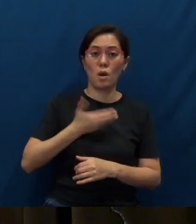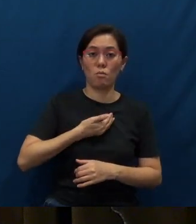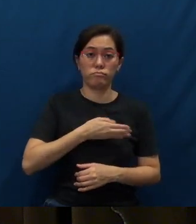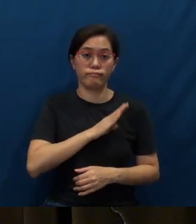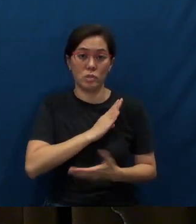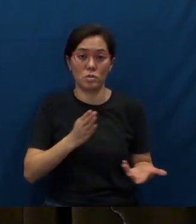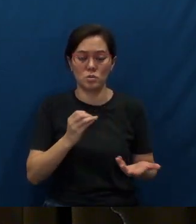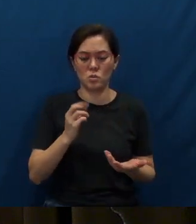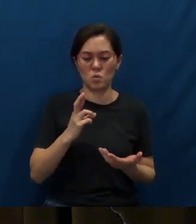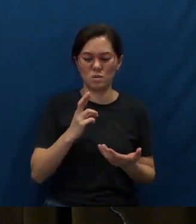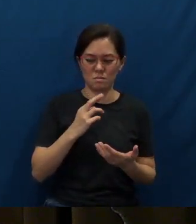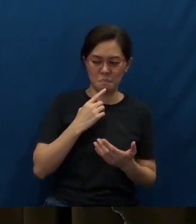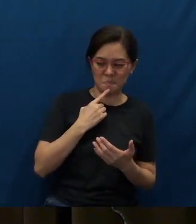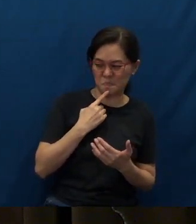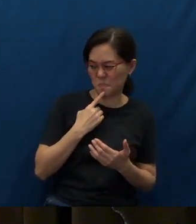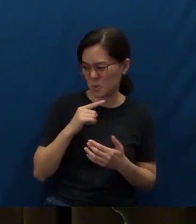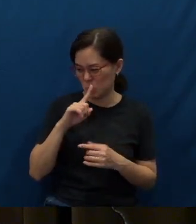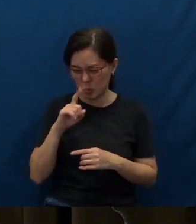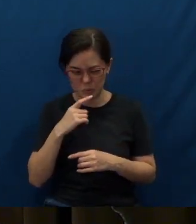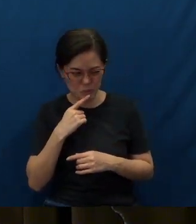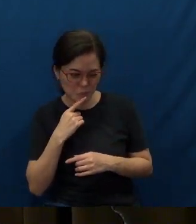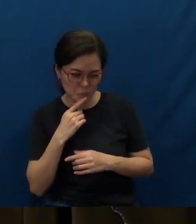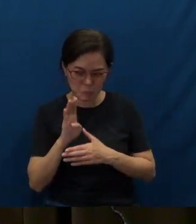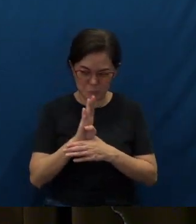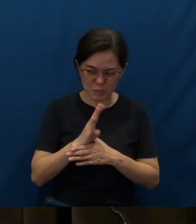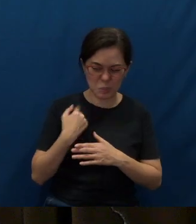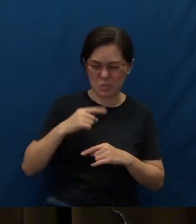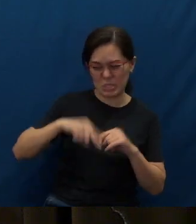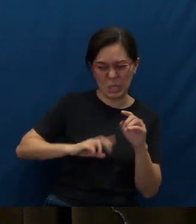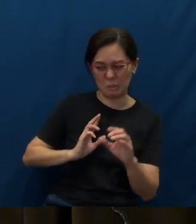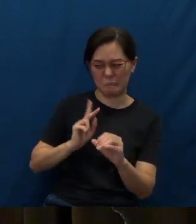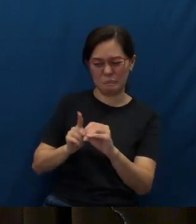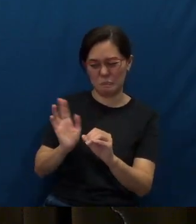or shady business deals that, you know, we simply cannot participate in?